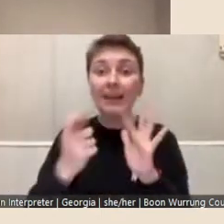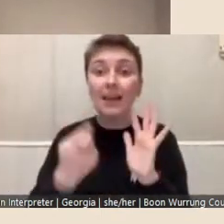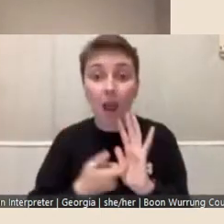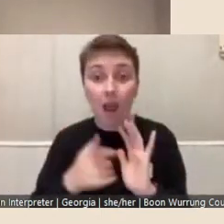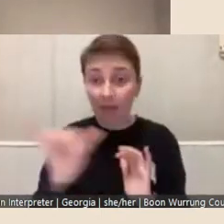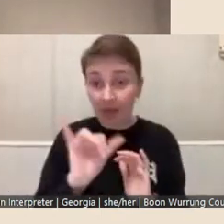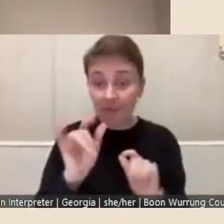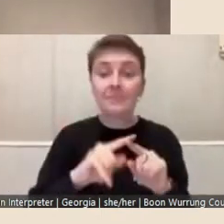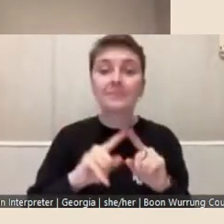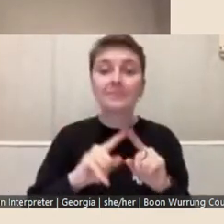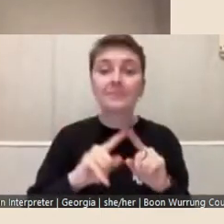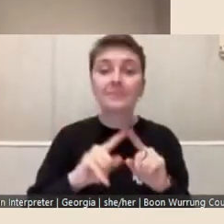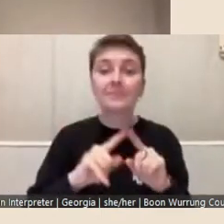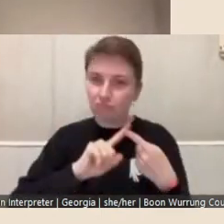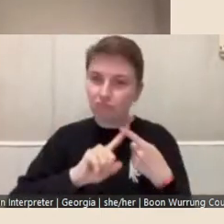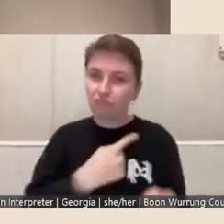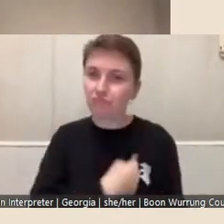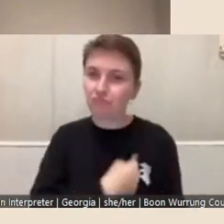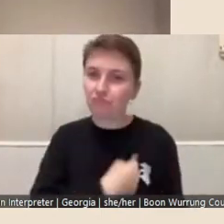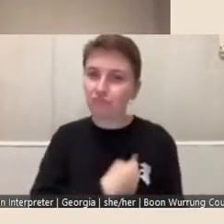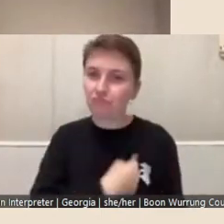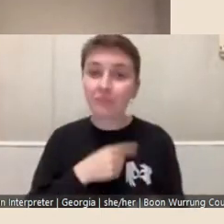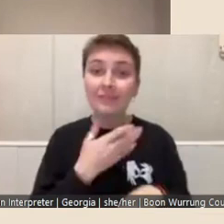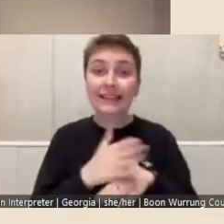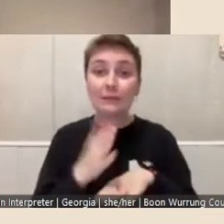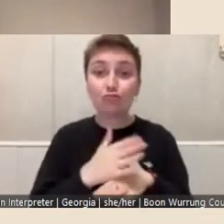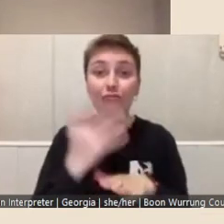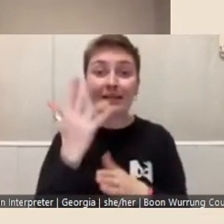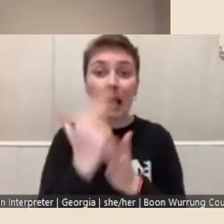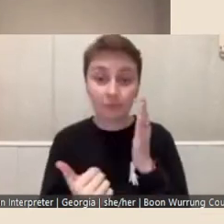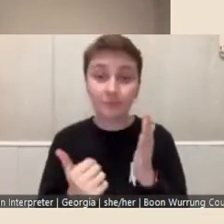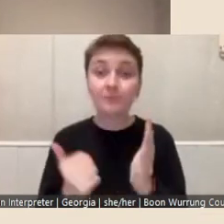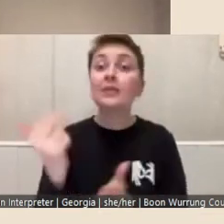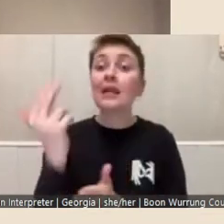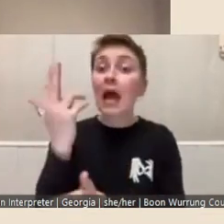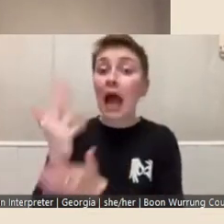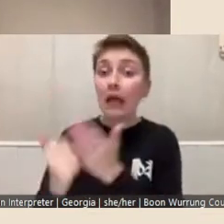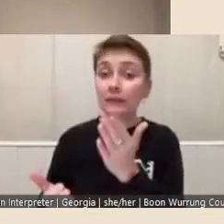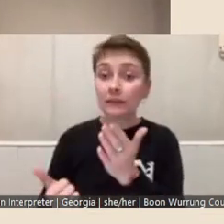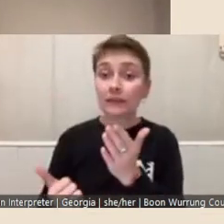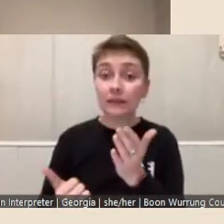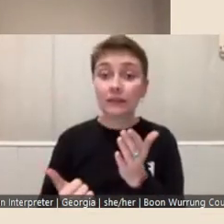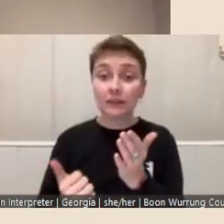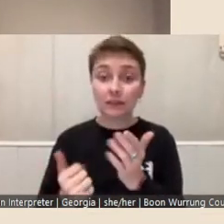field of contemporary art. Artists at all stages of their career may apply, and there is no age limit.